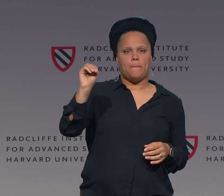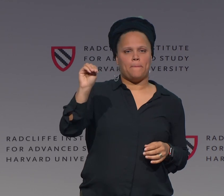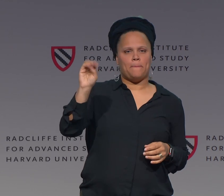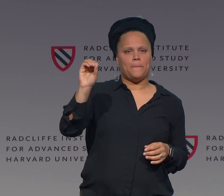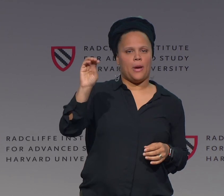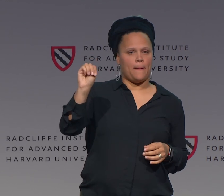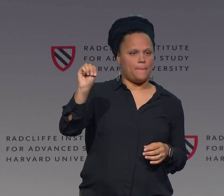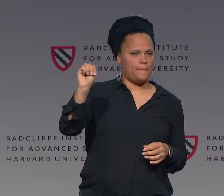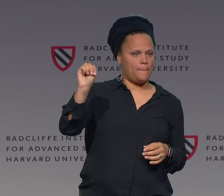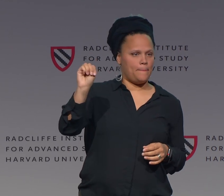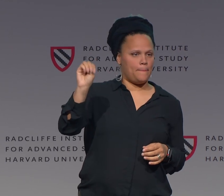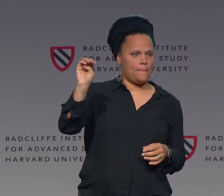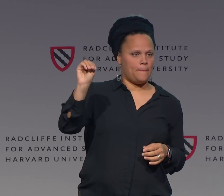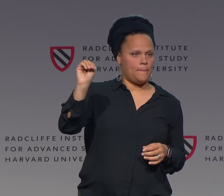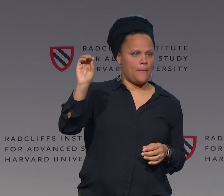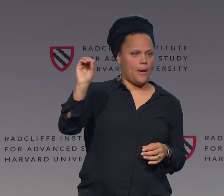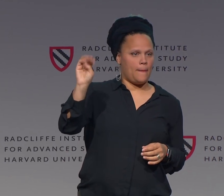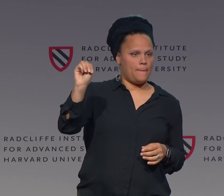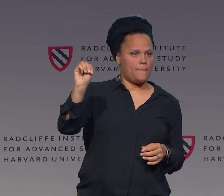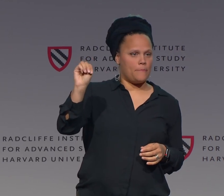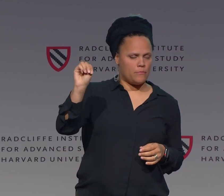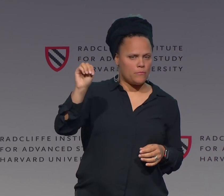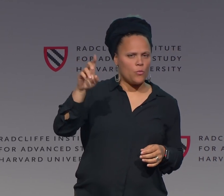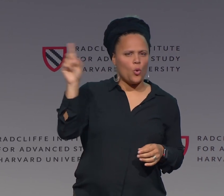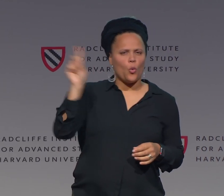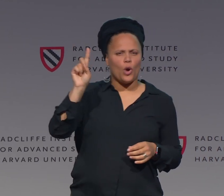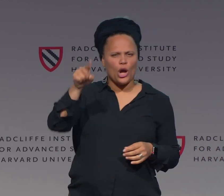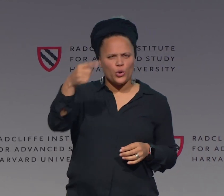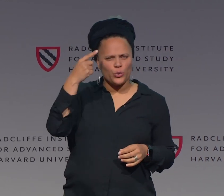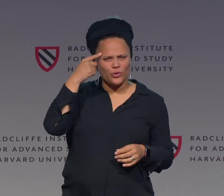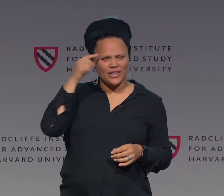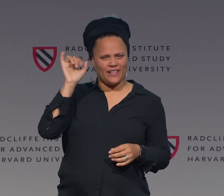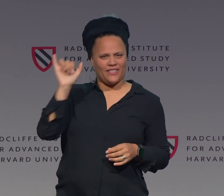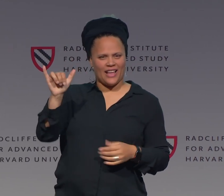Now the term is going to be mom.